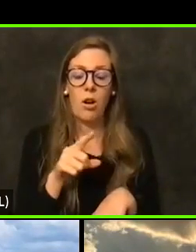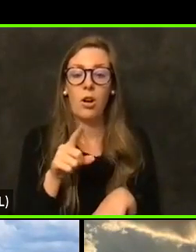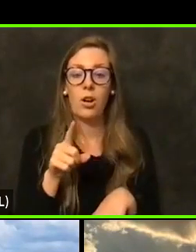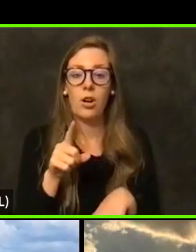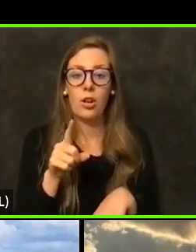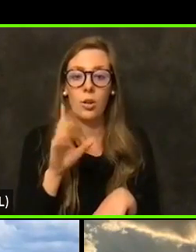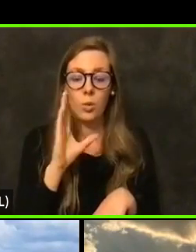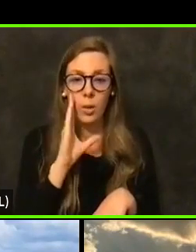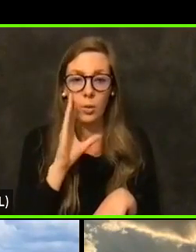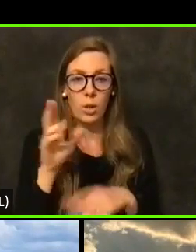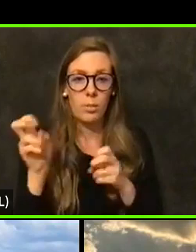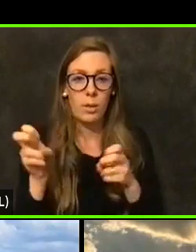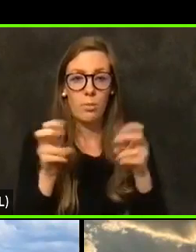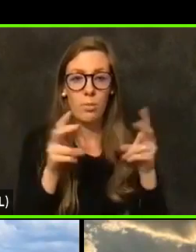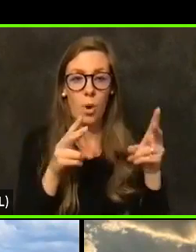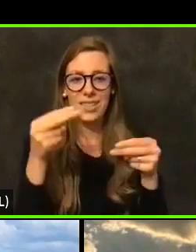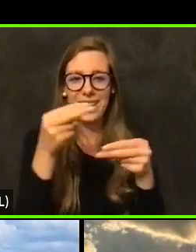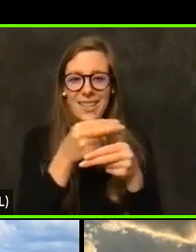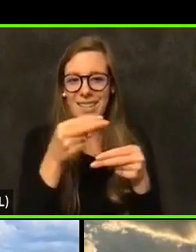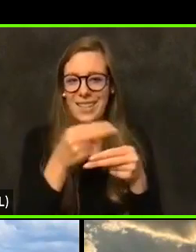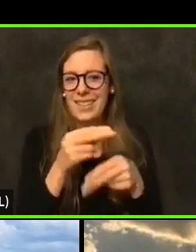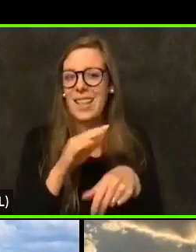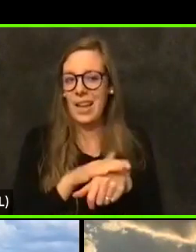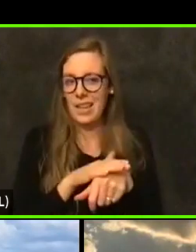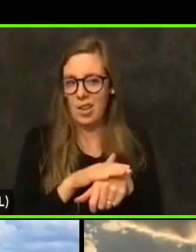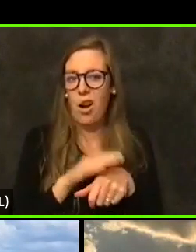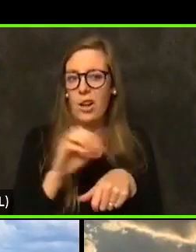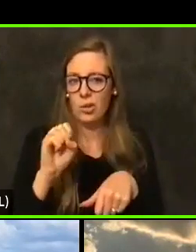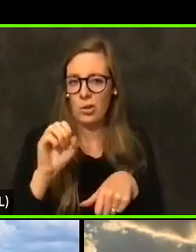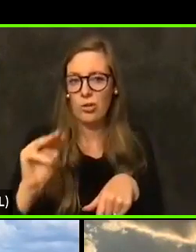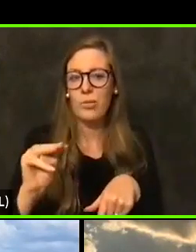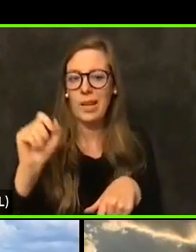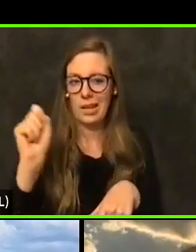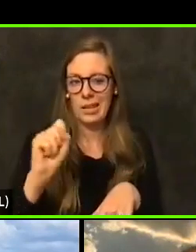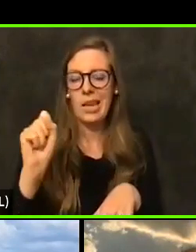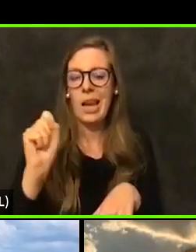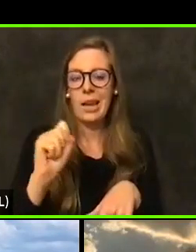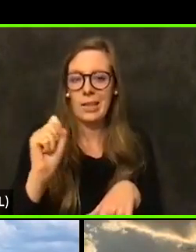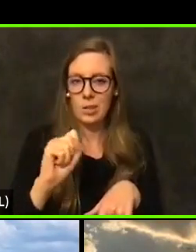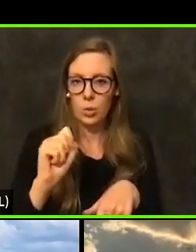posting all these slides on social media where we're getting those up as we speak.